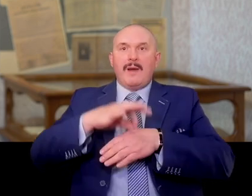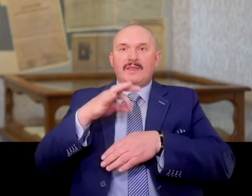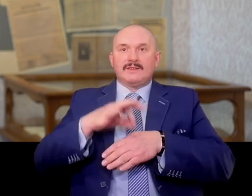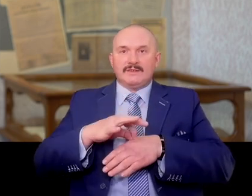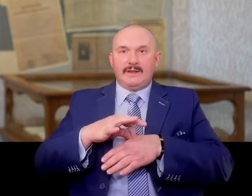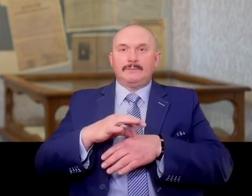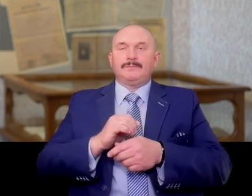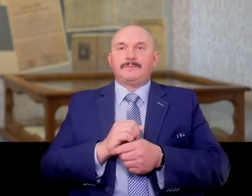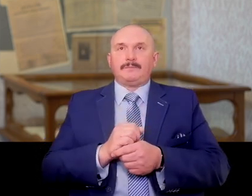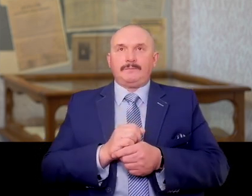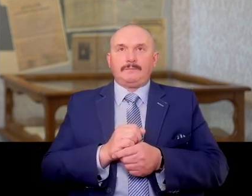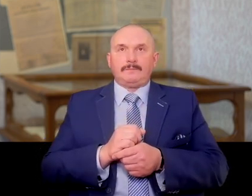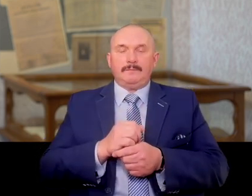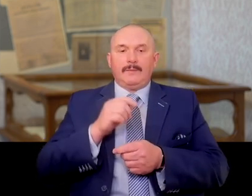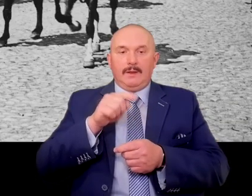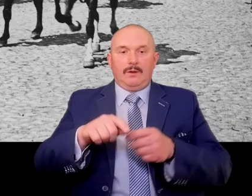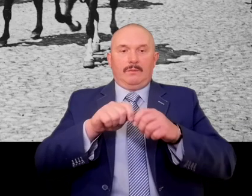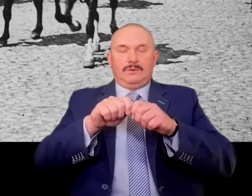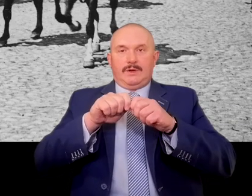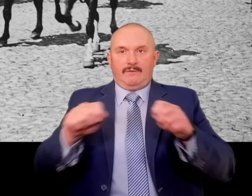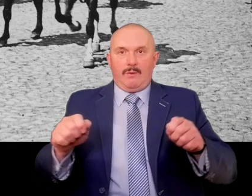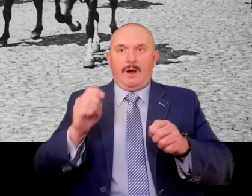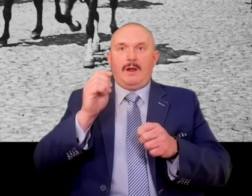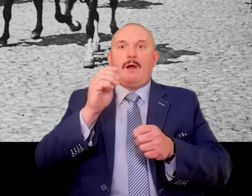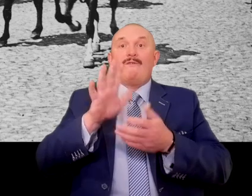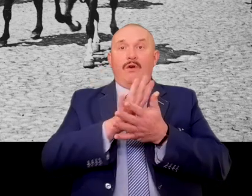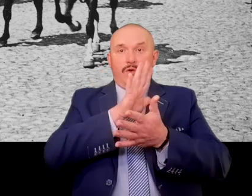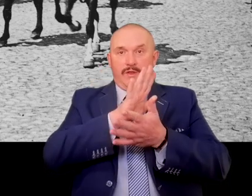which was interrupted by the Polish-Bolshevik war